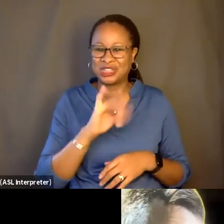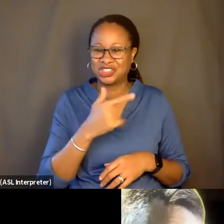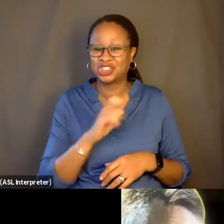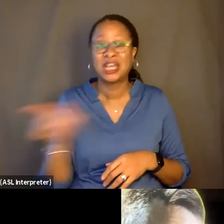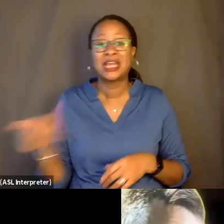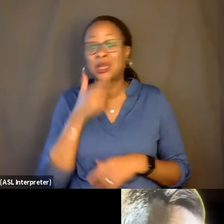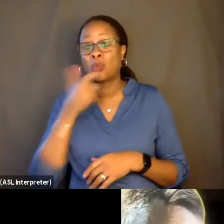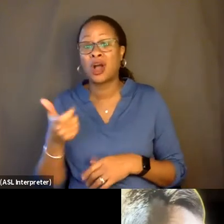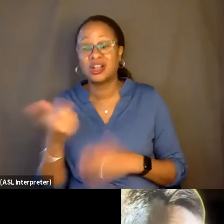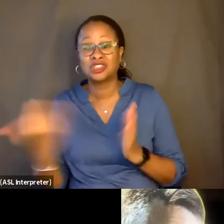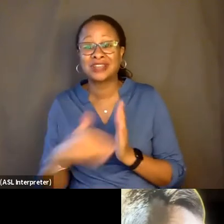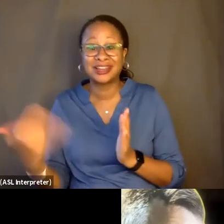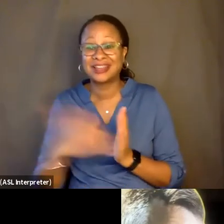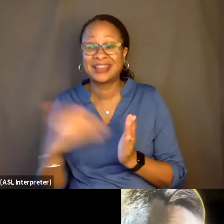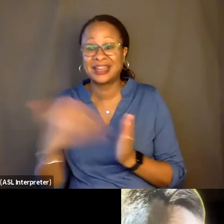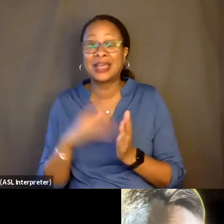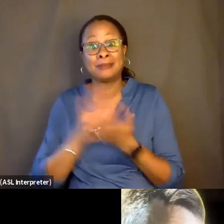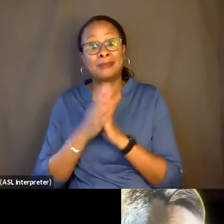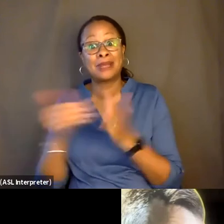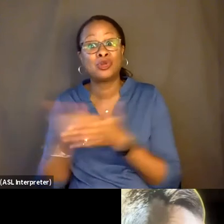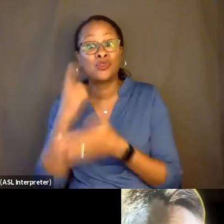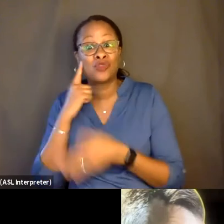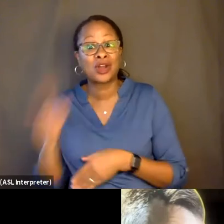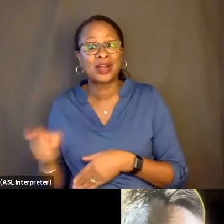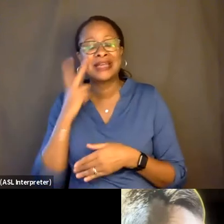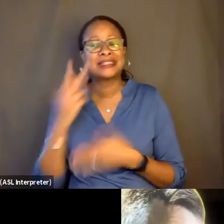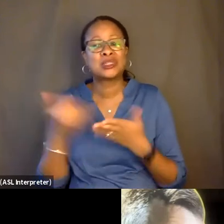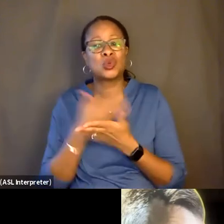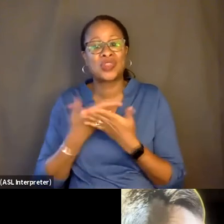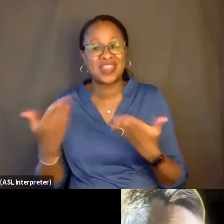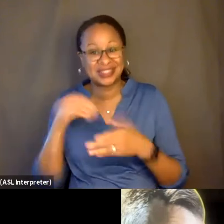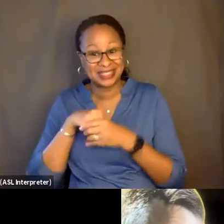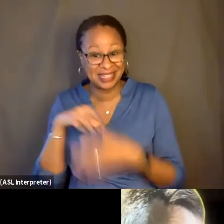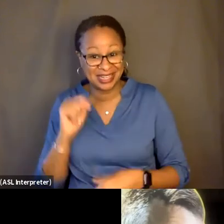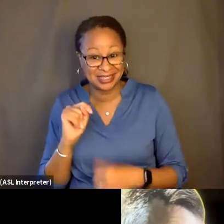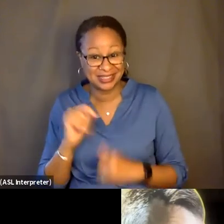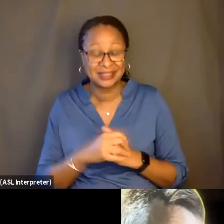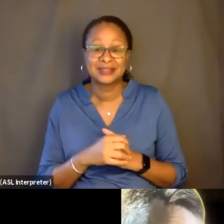and having it be new for him, and see new things in it, which